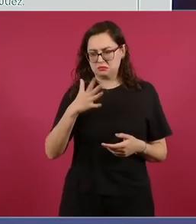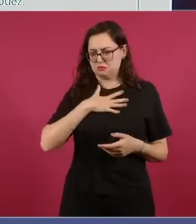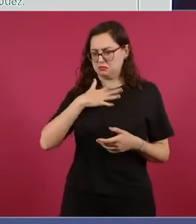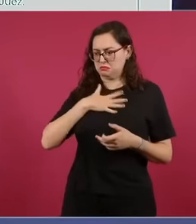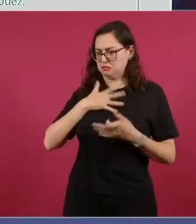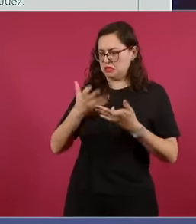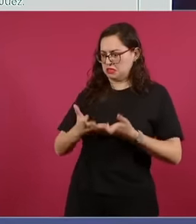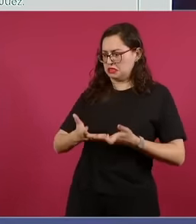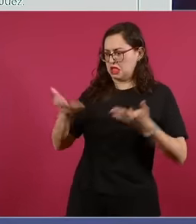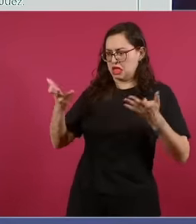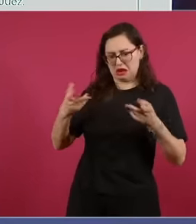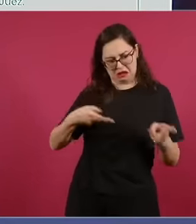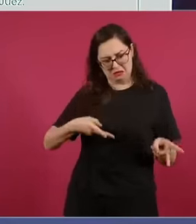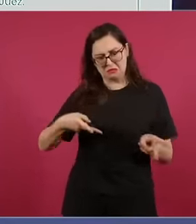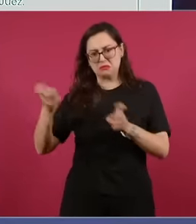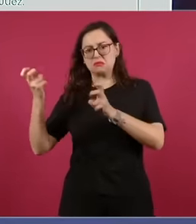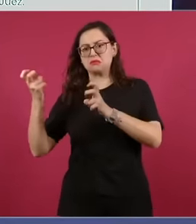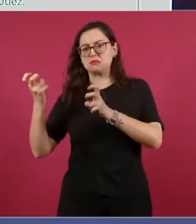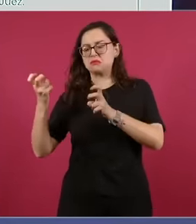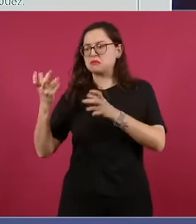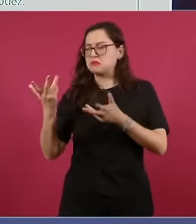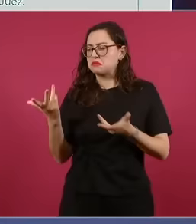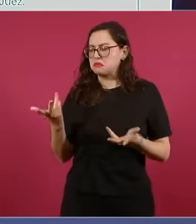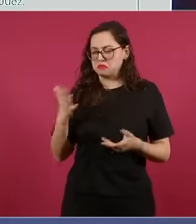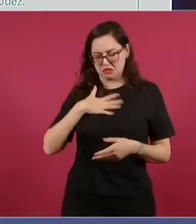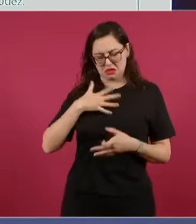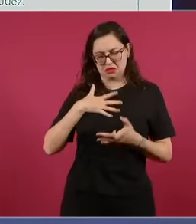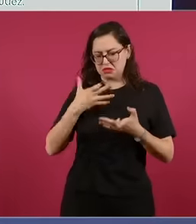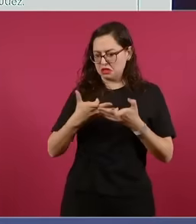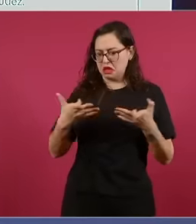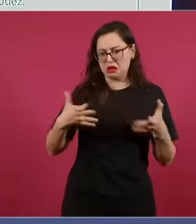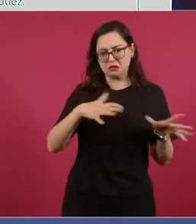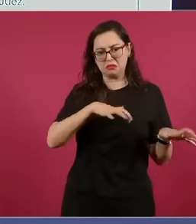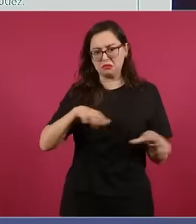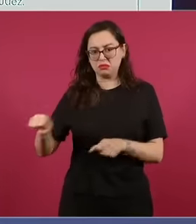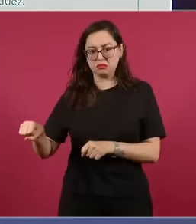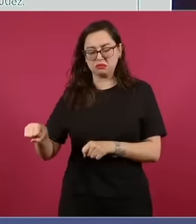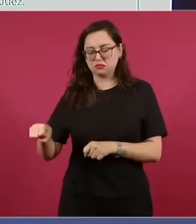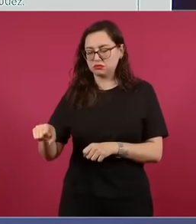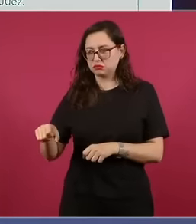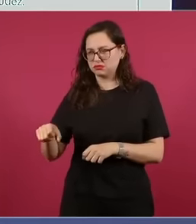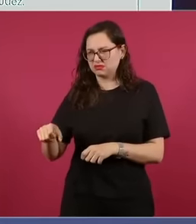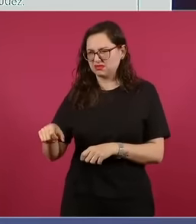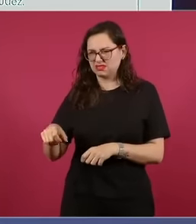Look, I didn't believe it in